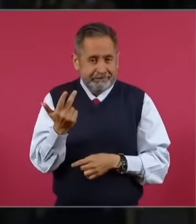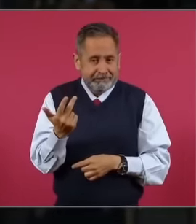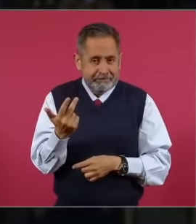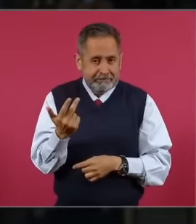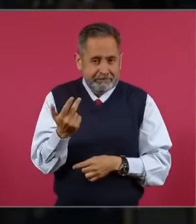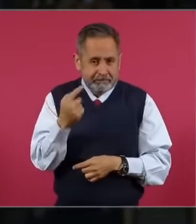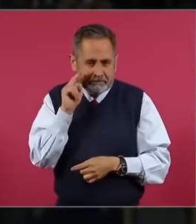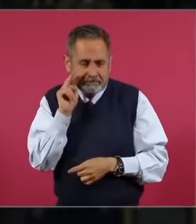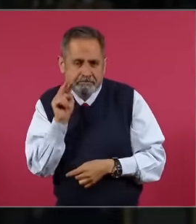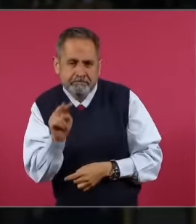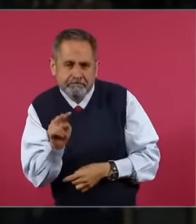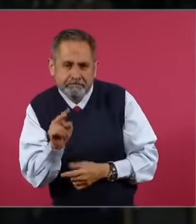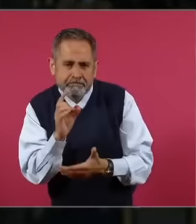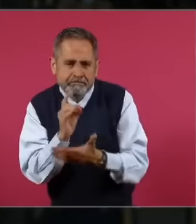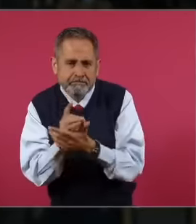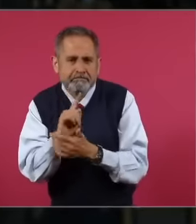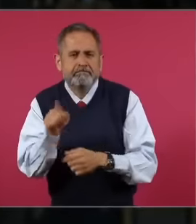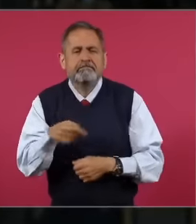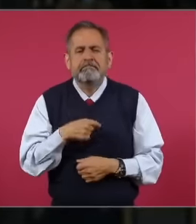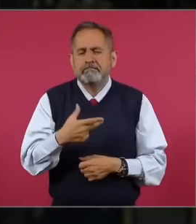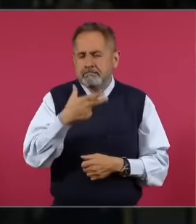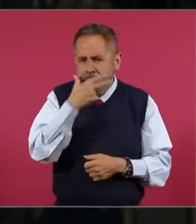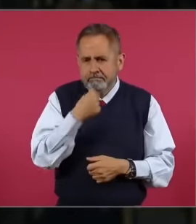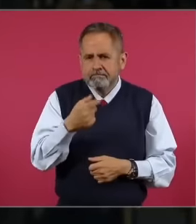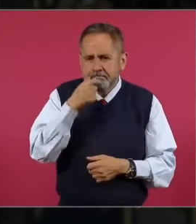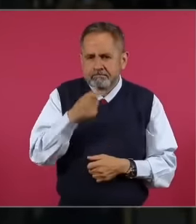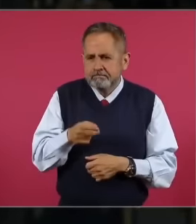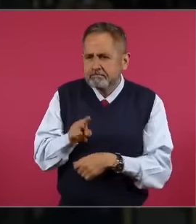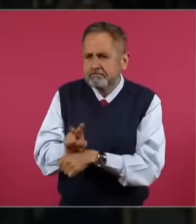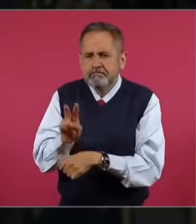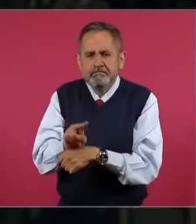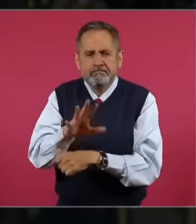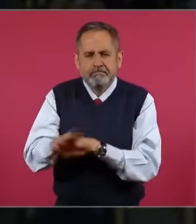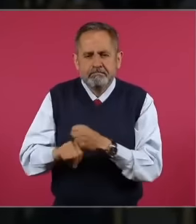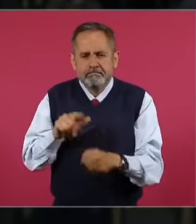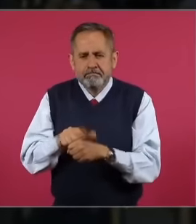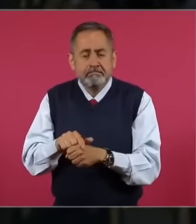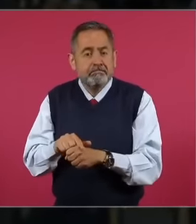a man who herds animals all his life,